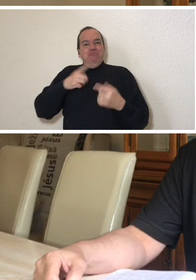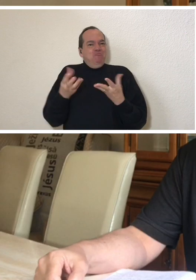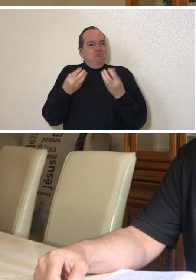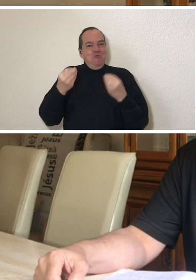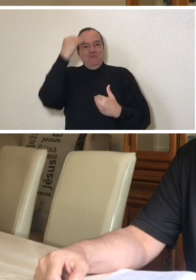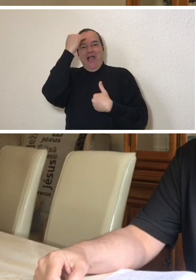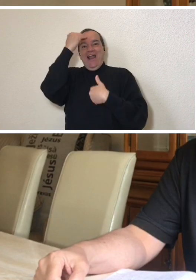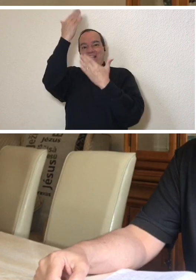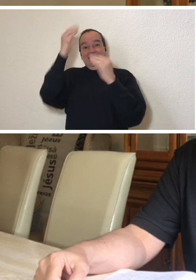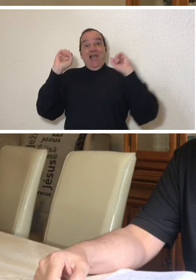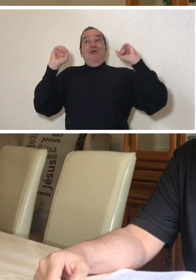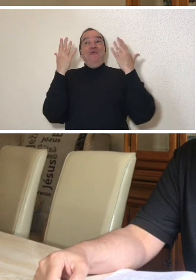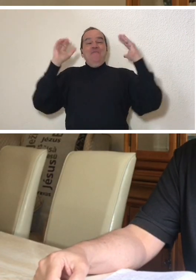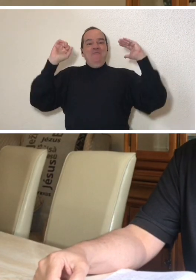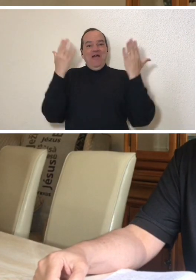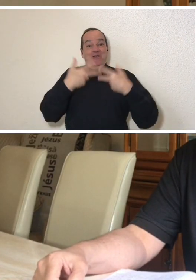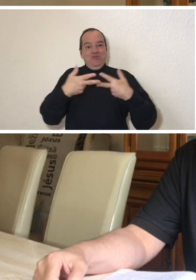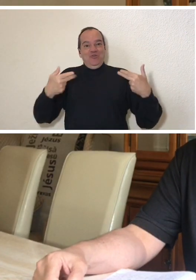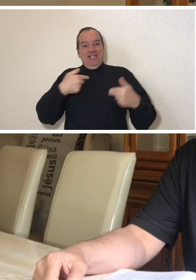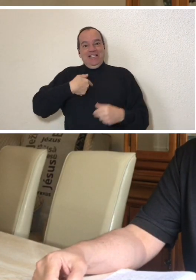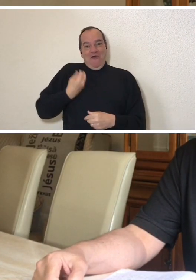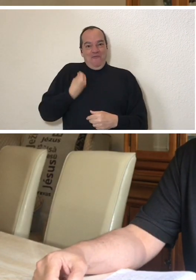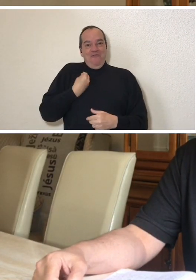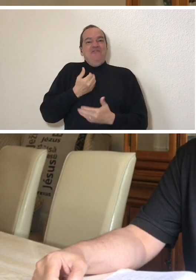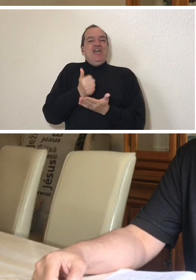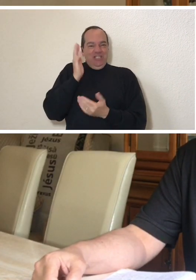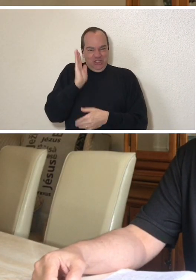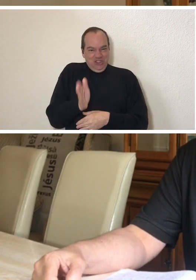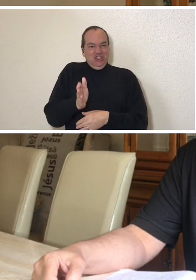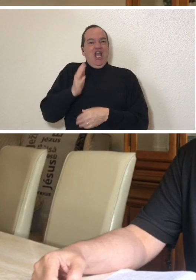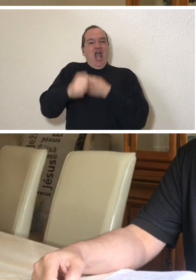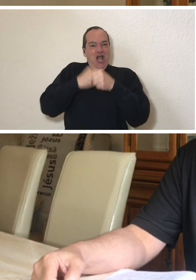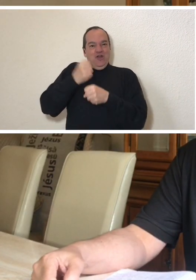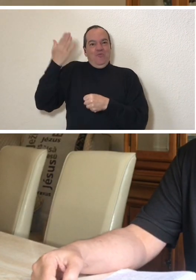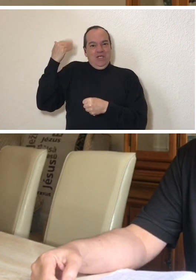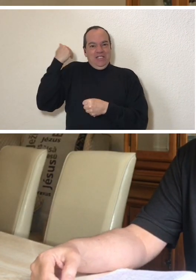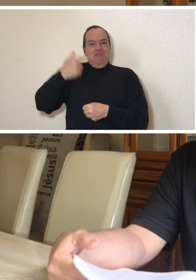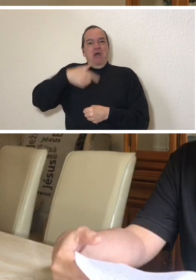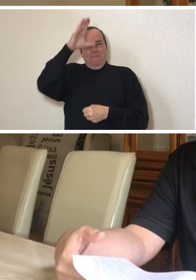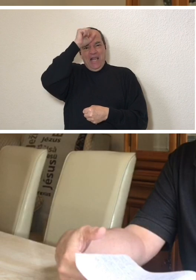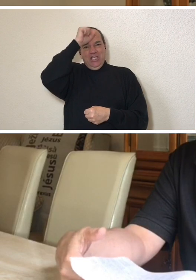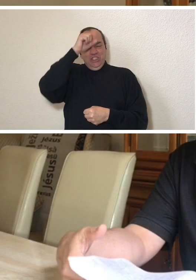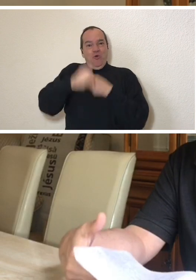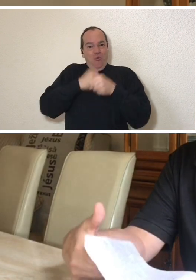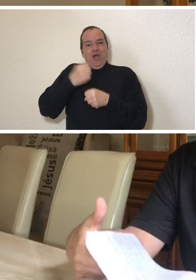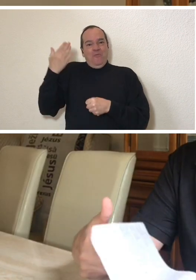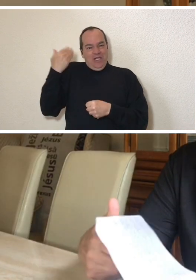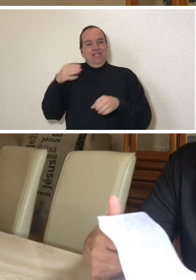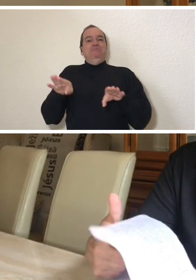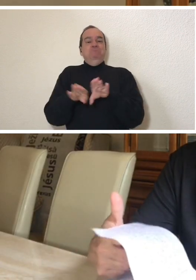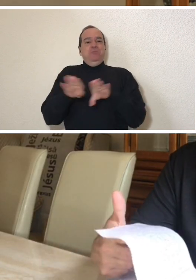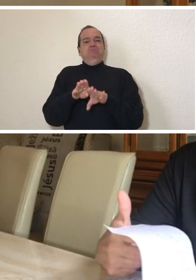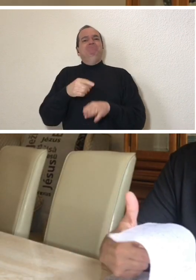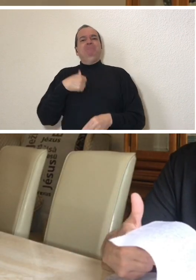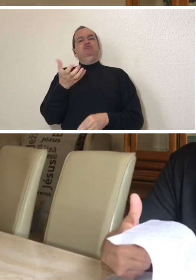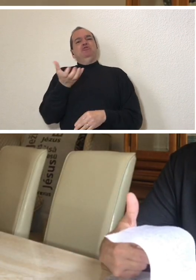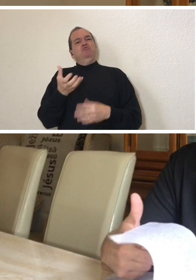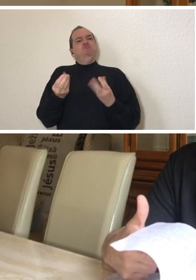for the things that I have lived and learned during the last year I hope that the things I have learned and lived